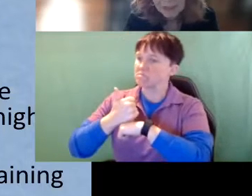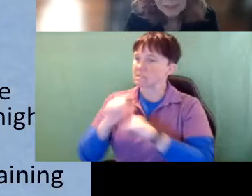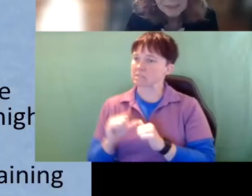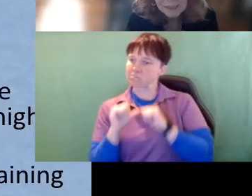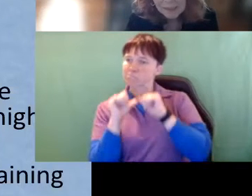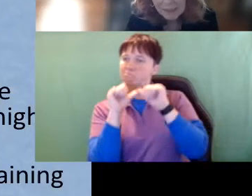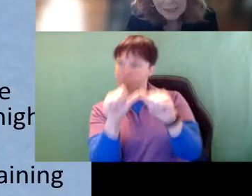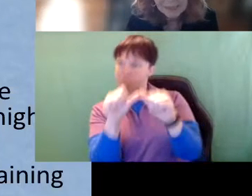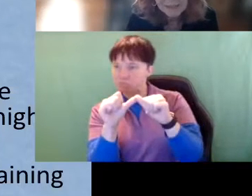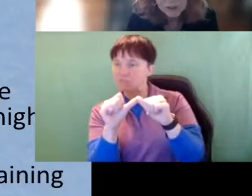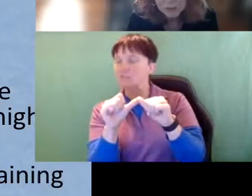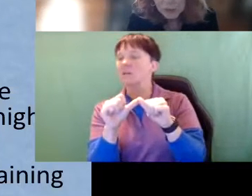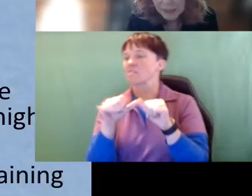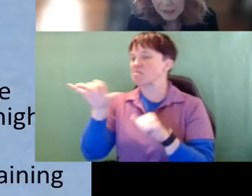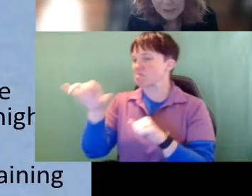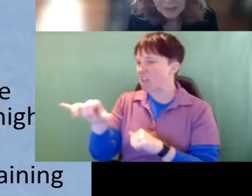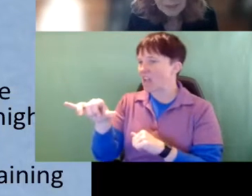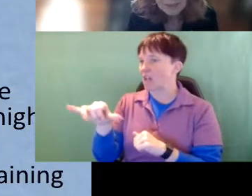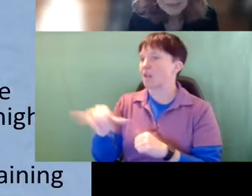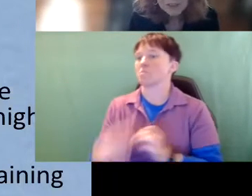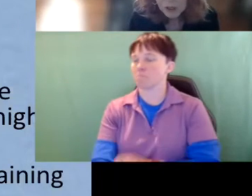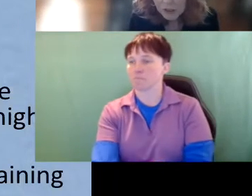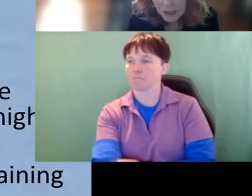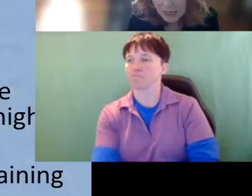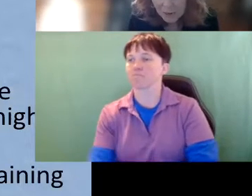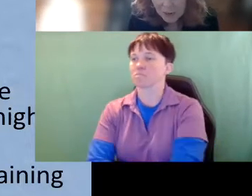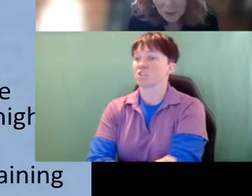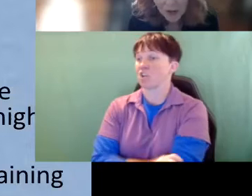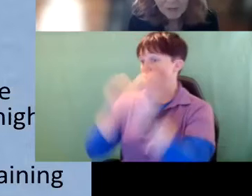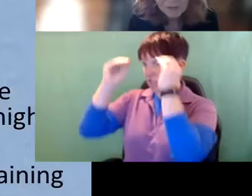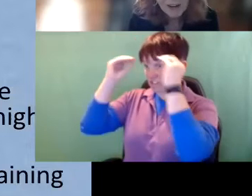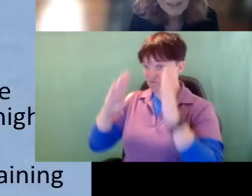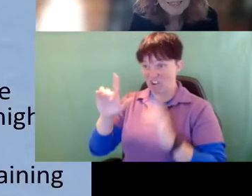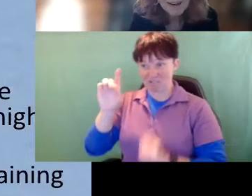to sustain it there's rigor the instructors have to be qualified